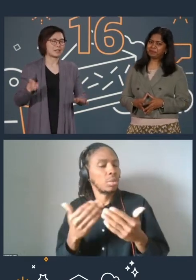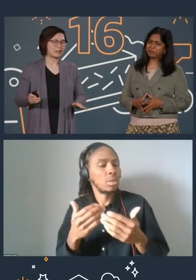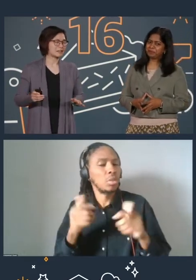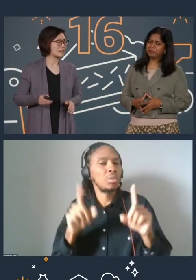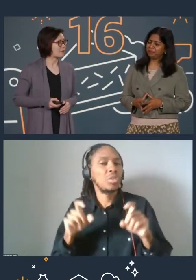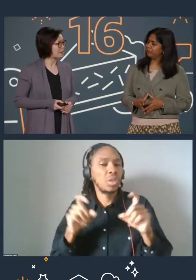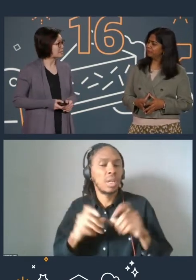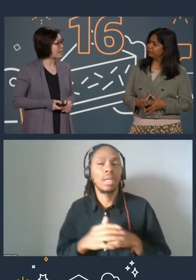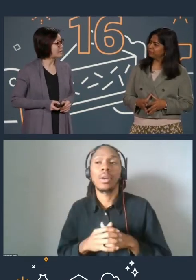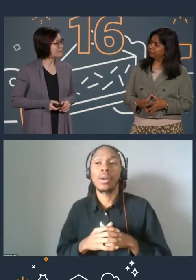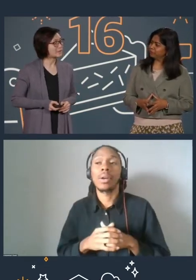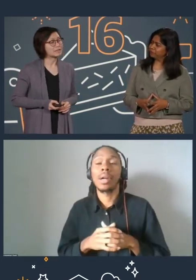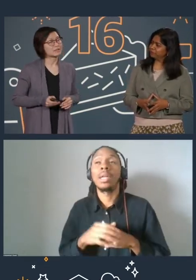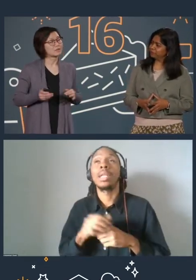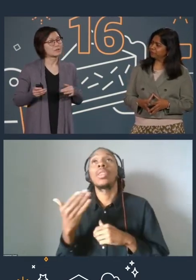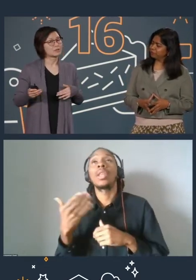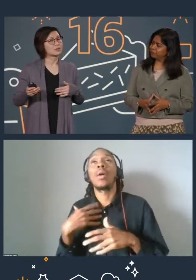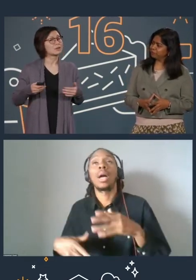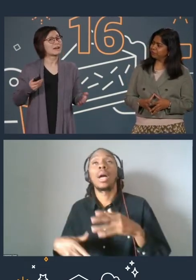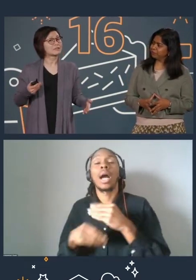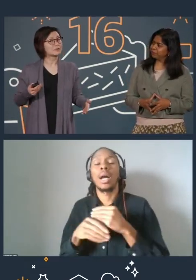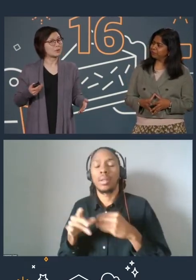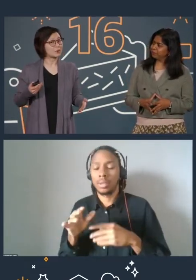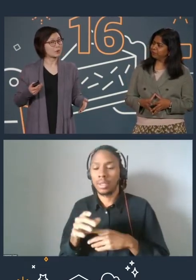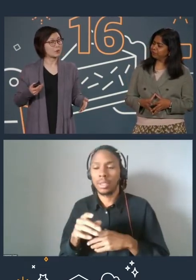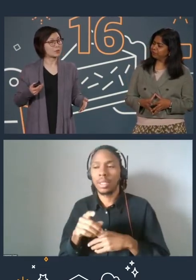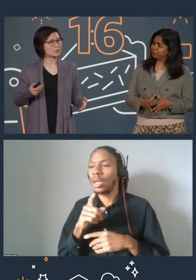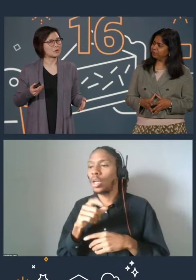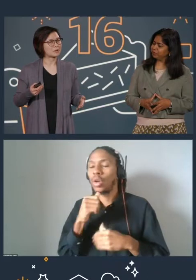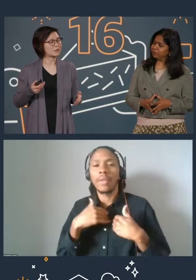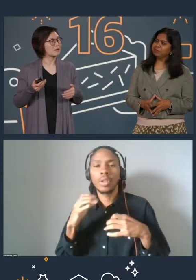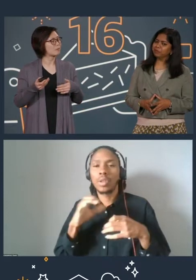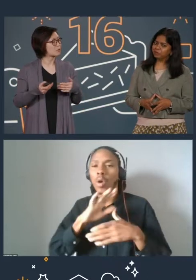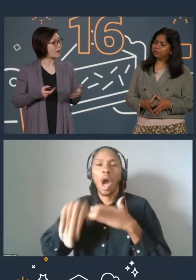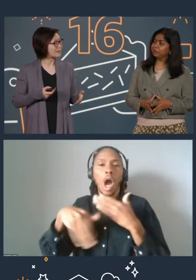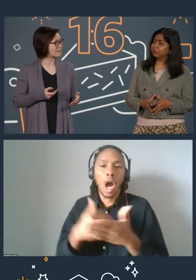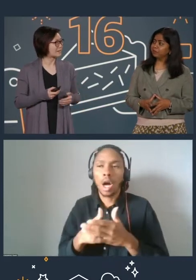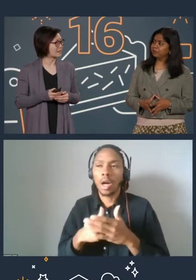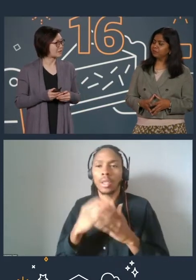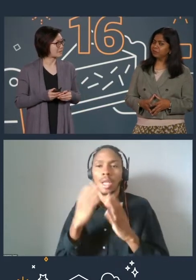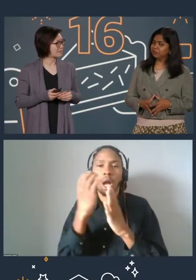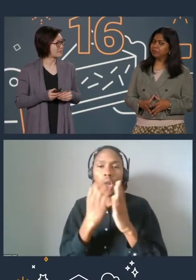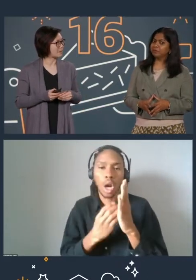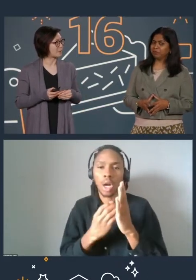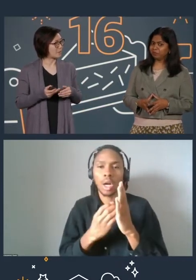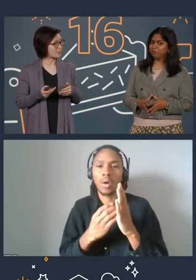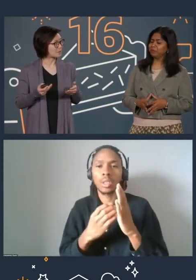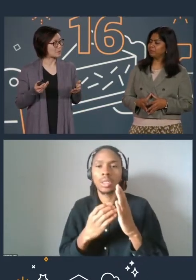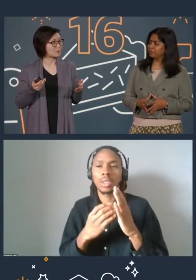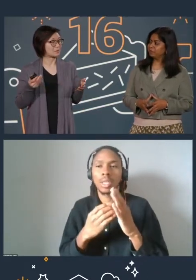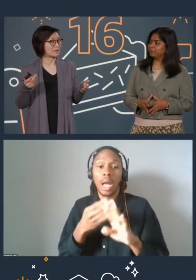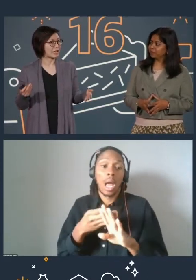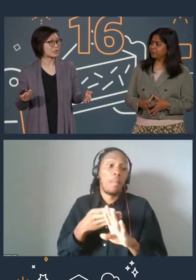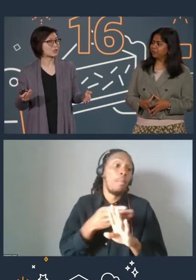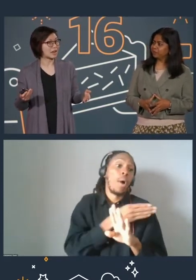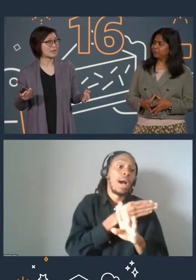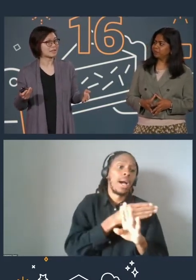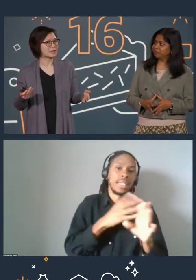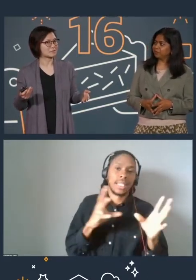The other thing I wanted to add is, you don't have to do all the coursework prior to the session in order to actually try the assessment.